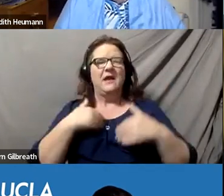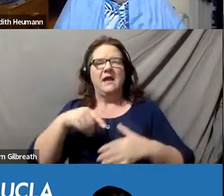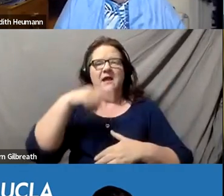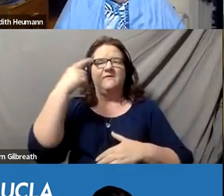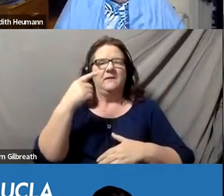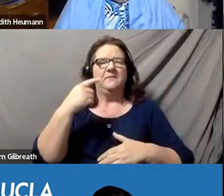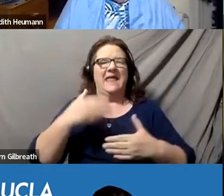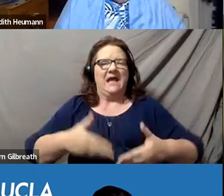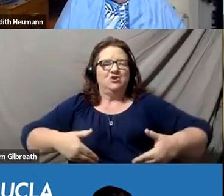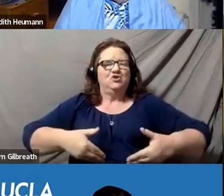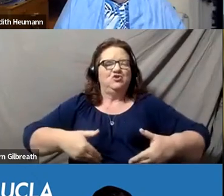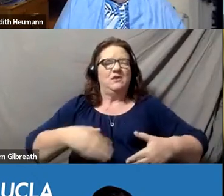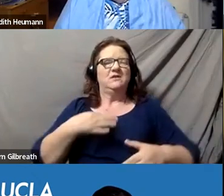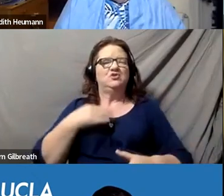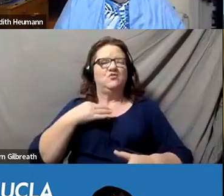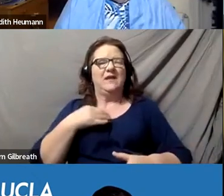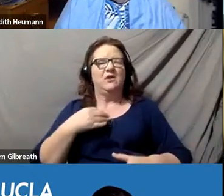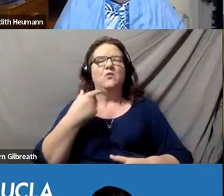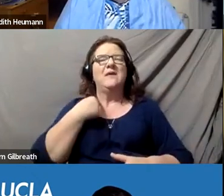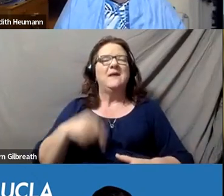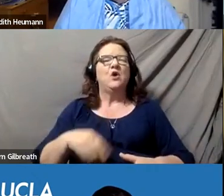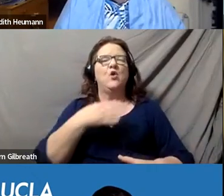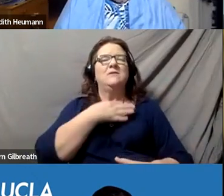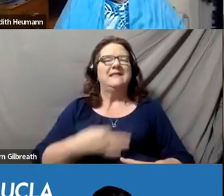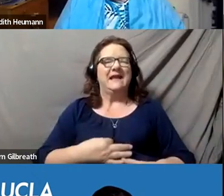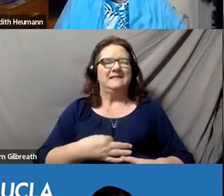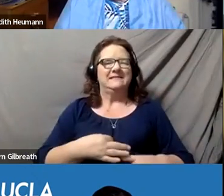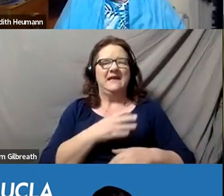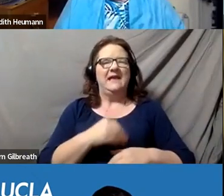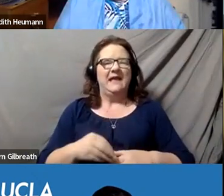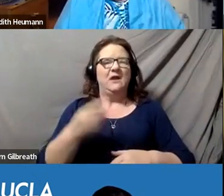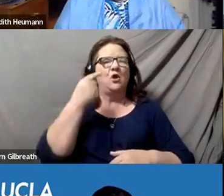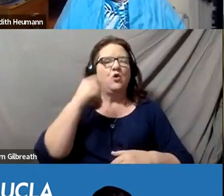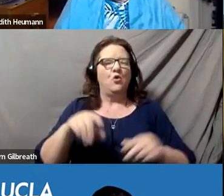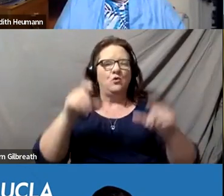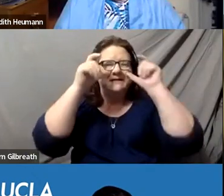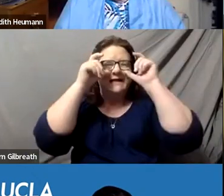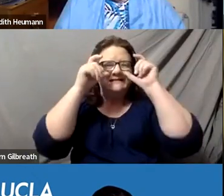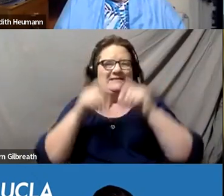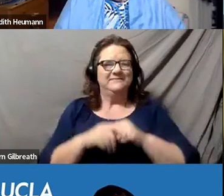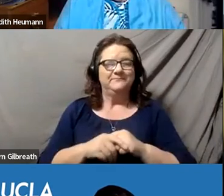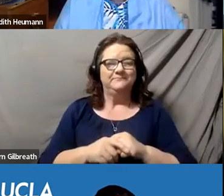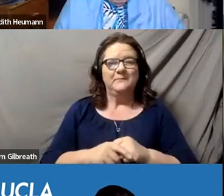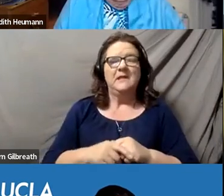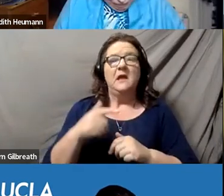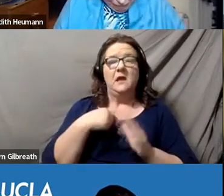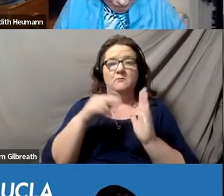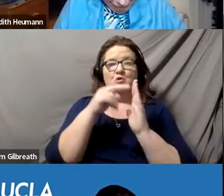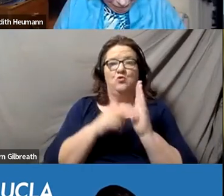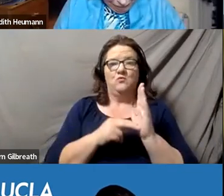You see a gold necklace around my neck, and I have gold-rimmed glasses on. So I am going to read a question from